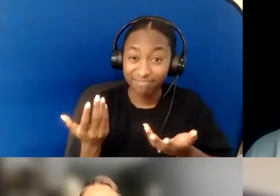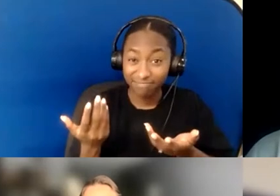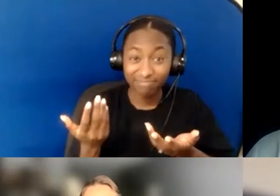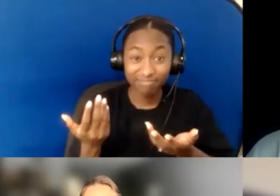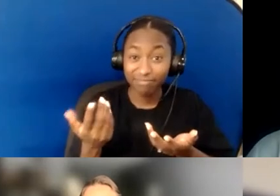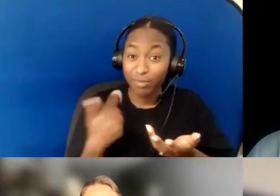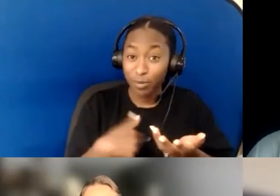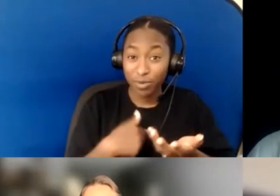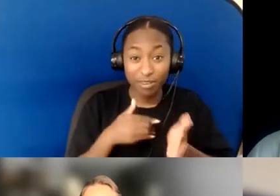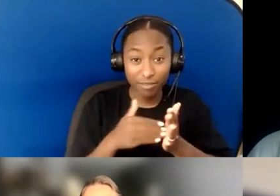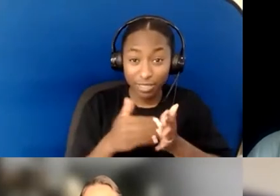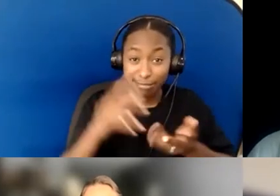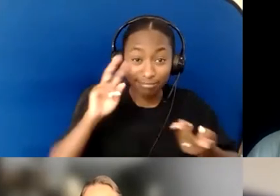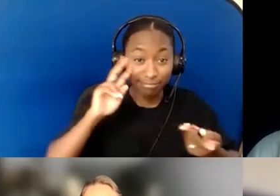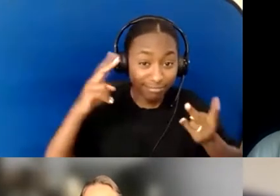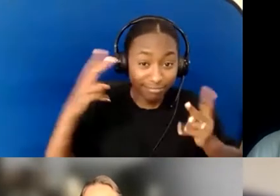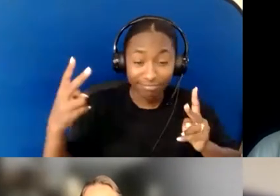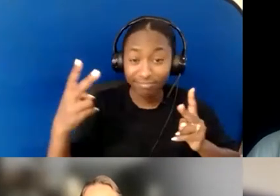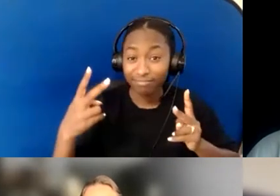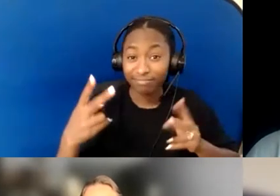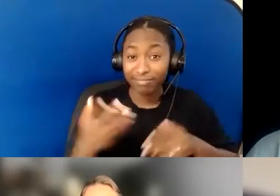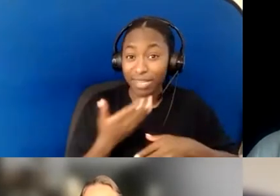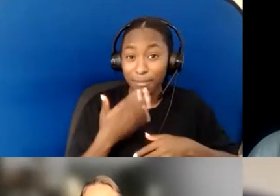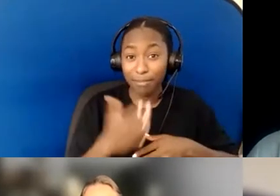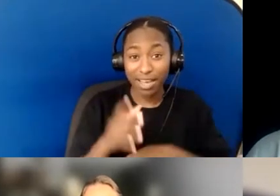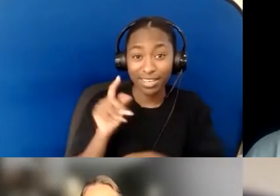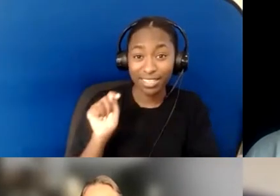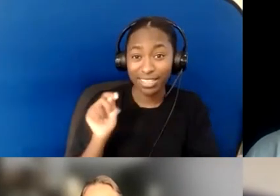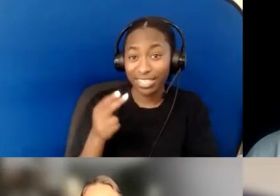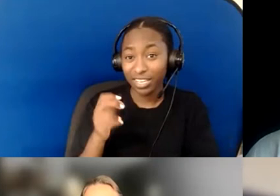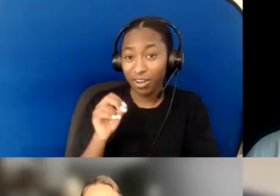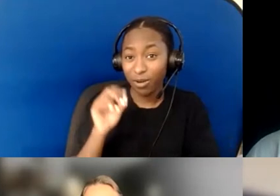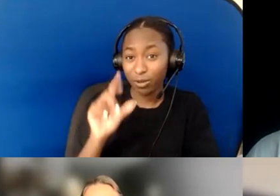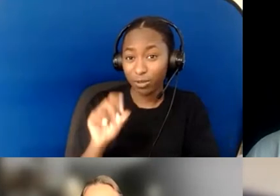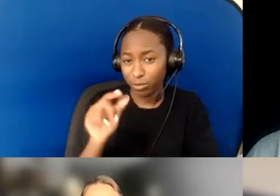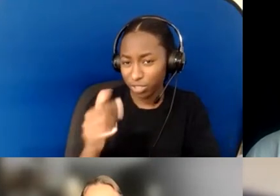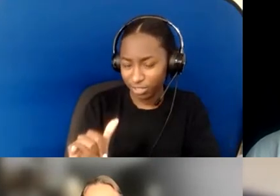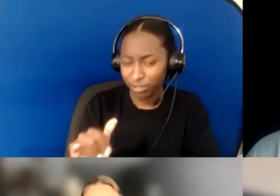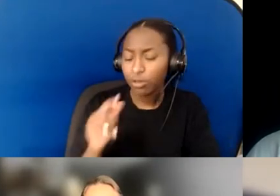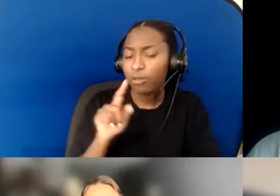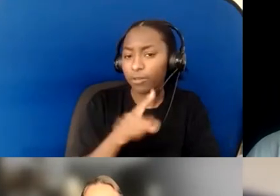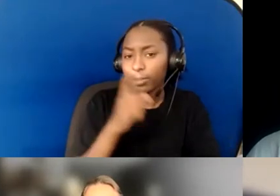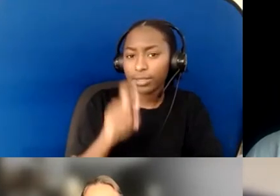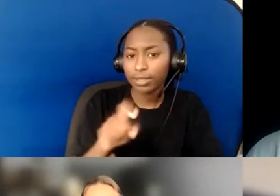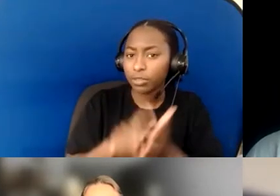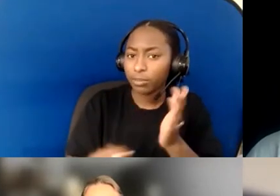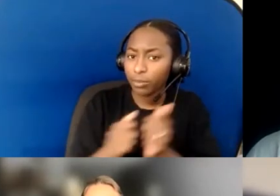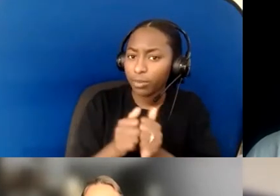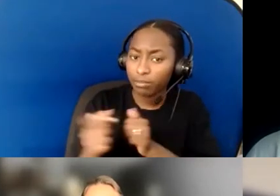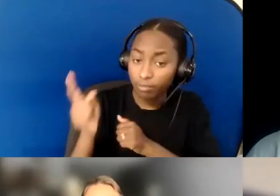So we need to hear correctly what God says, and then we need to hear from people with disabilities